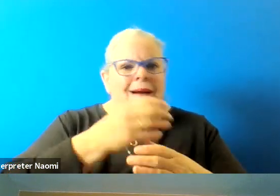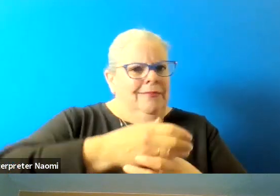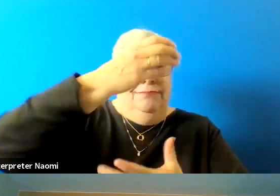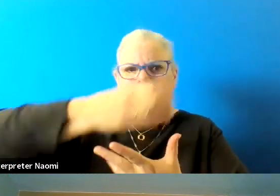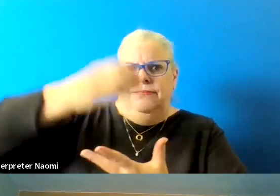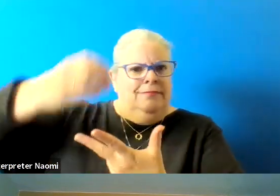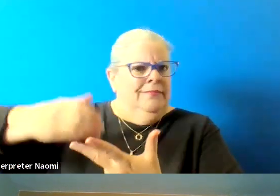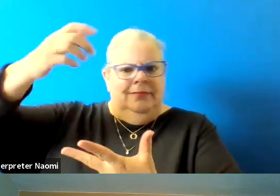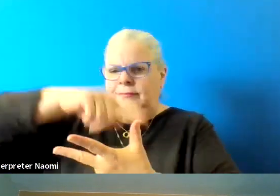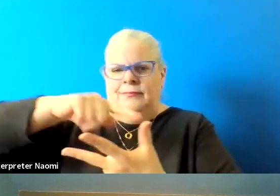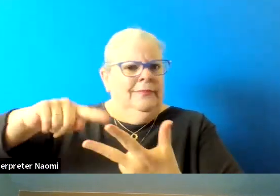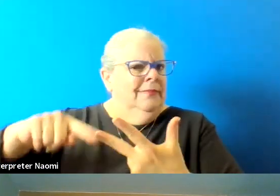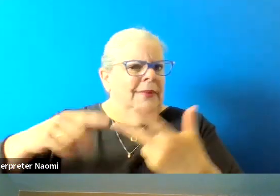they are all interwoven.